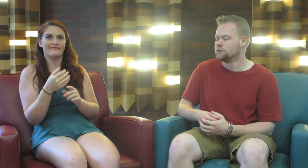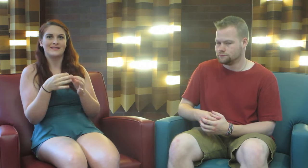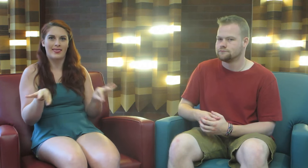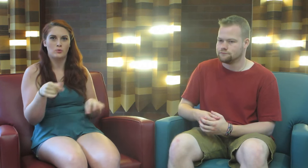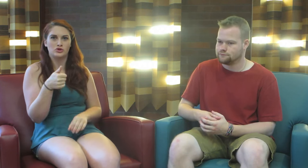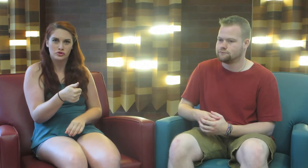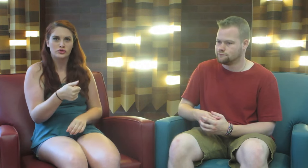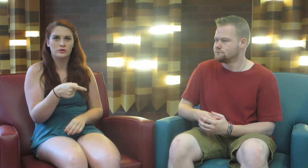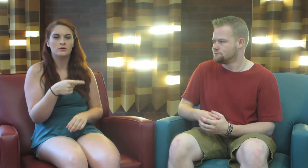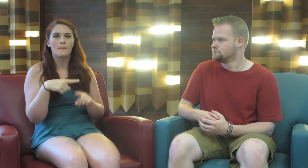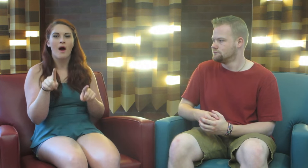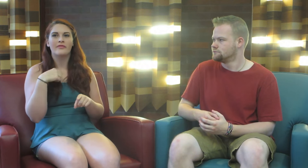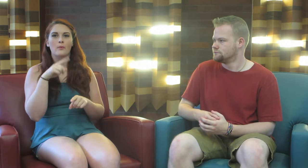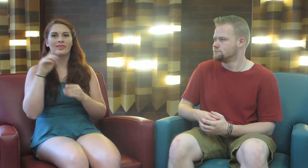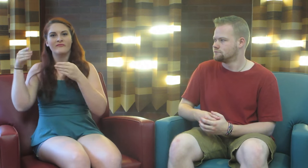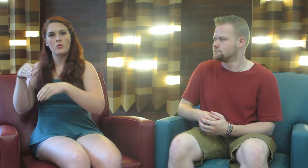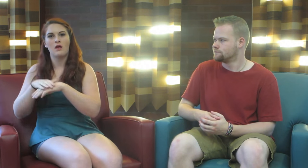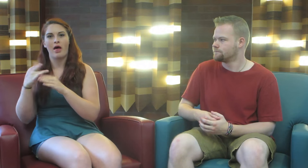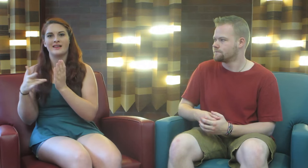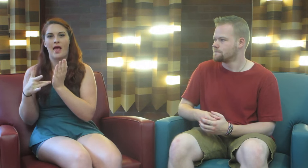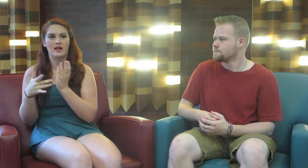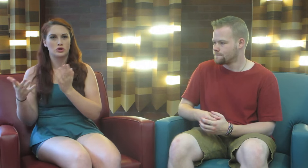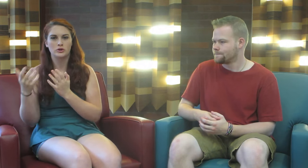It’s a language, but they really focus on the technology.